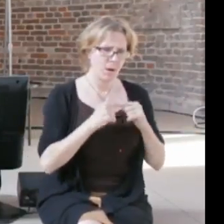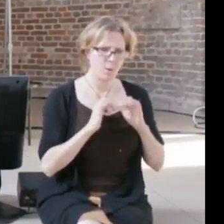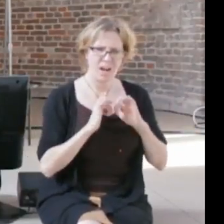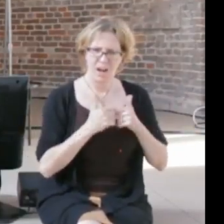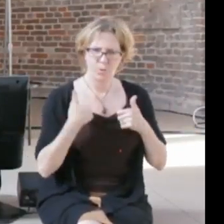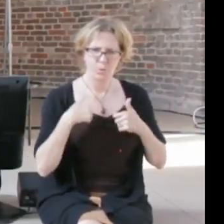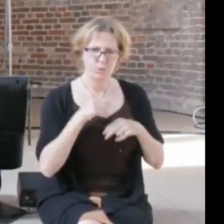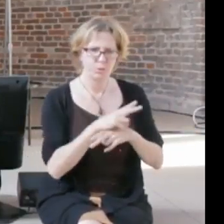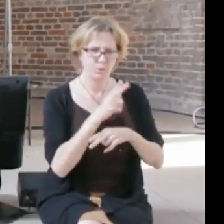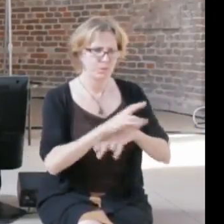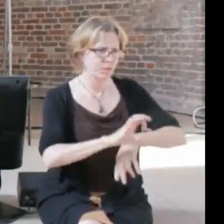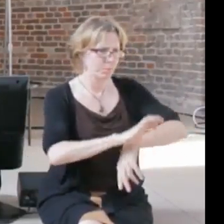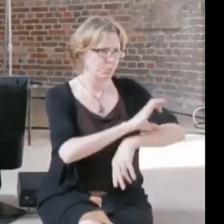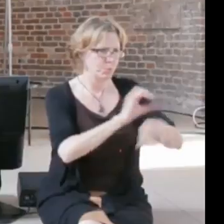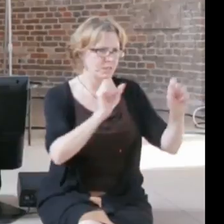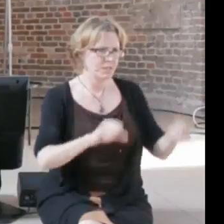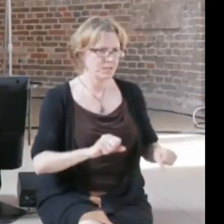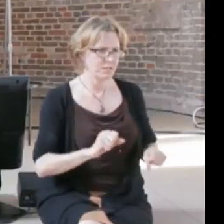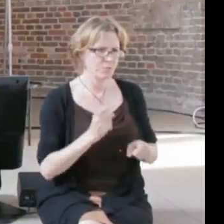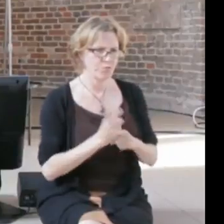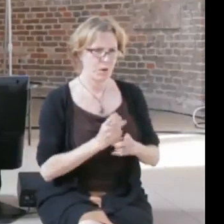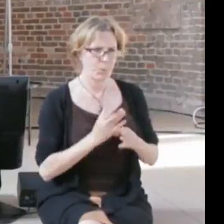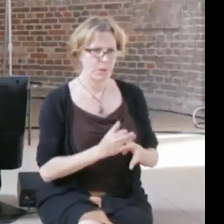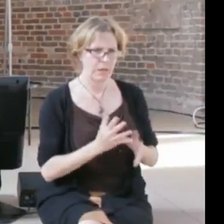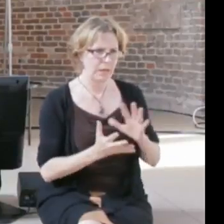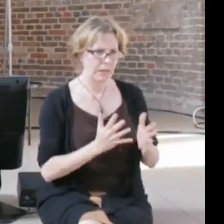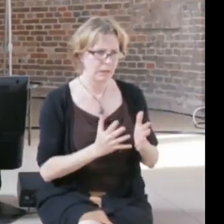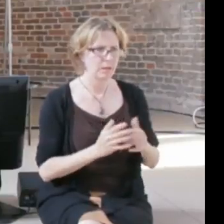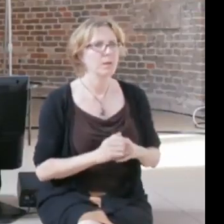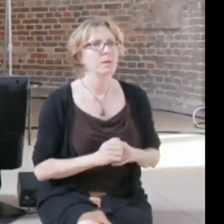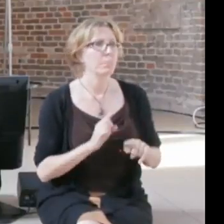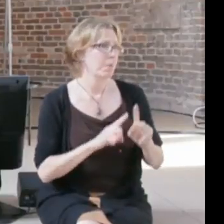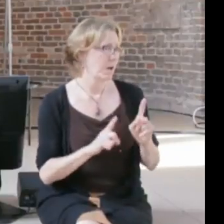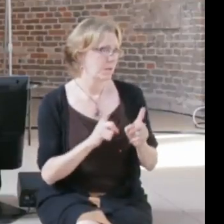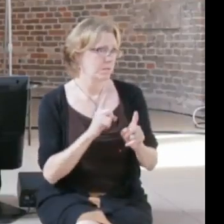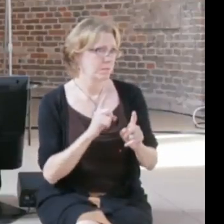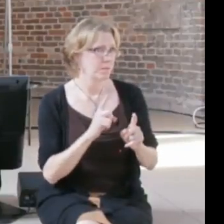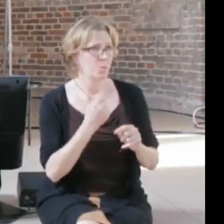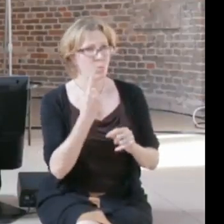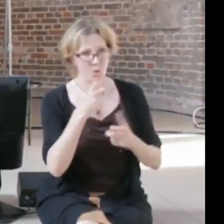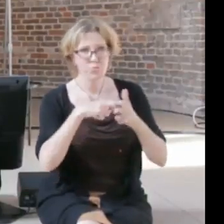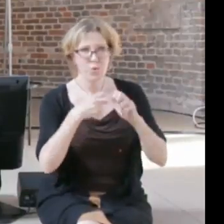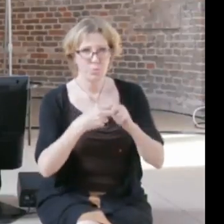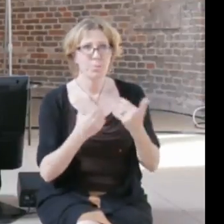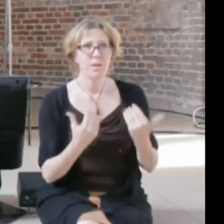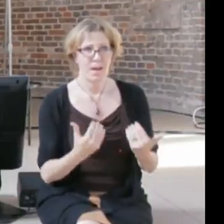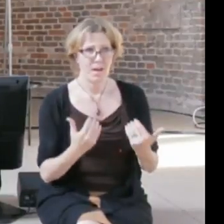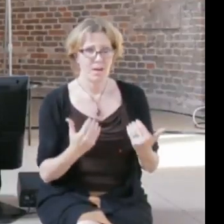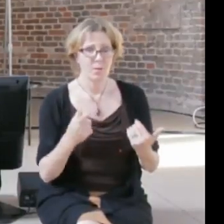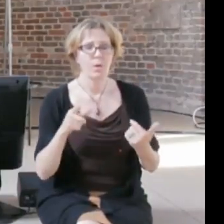I think what is even more problematic at the moment in the way that politics approach AI,